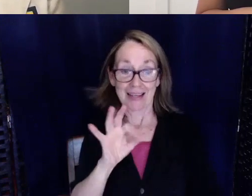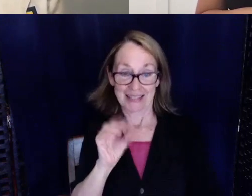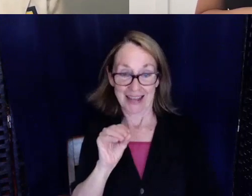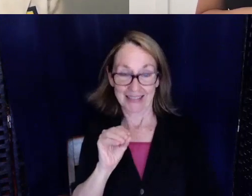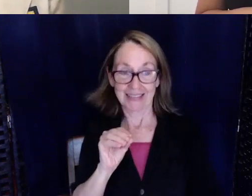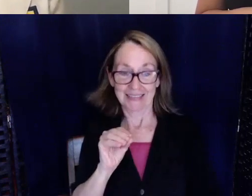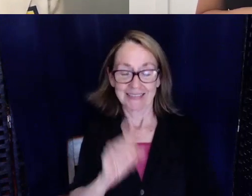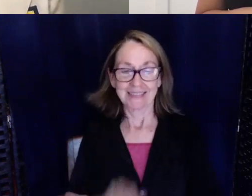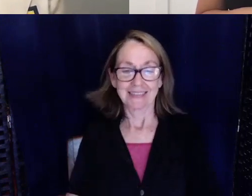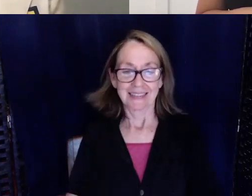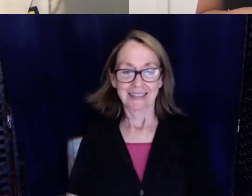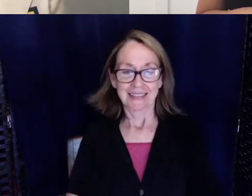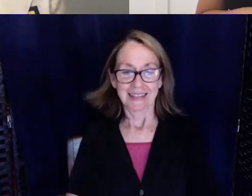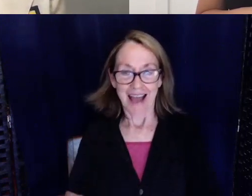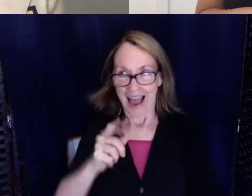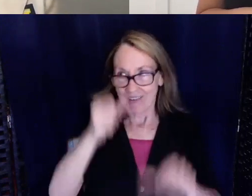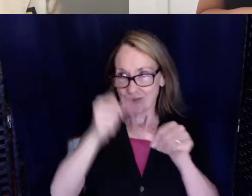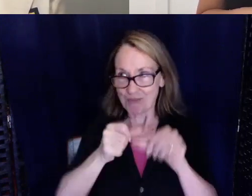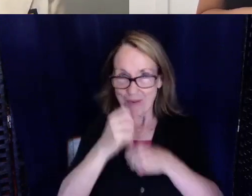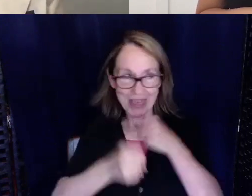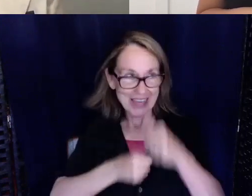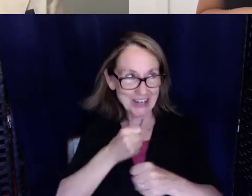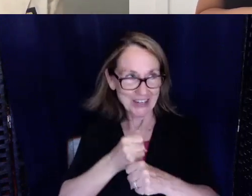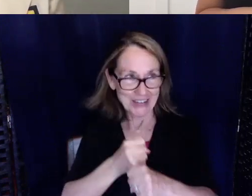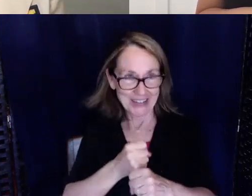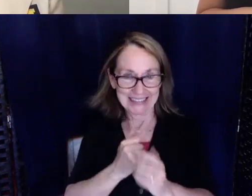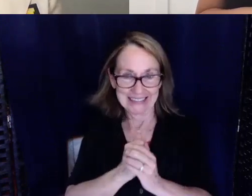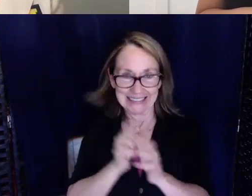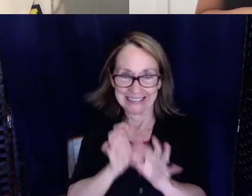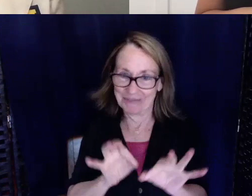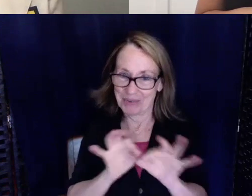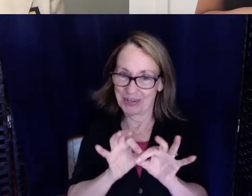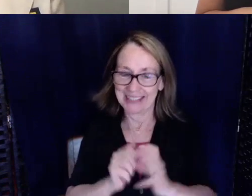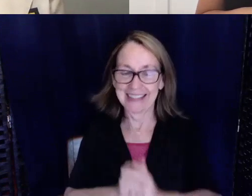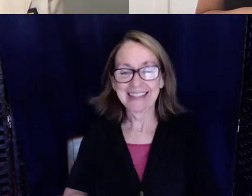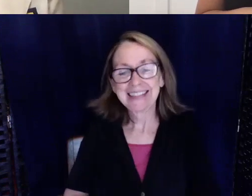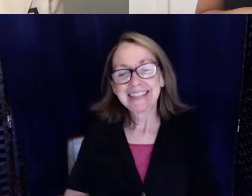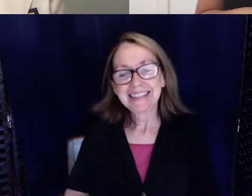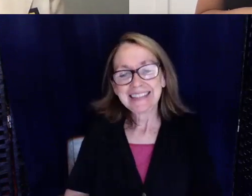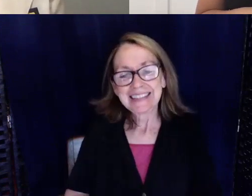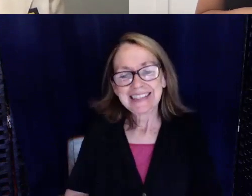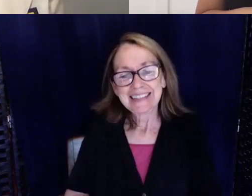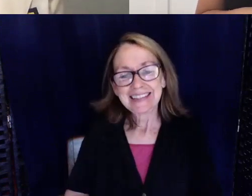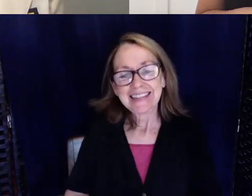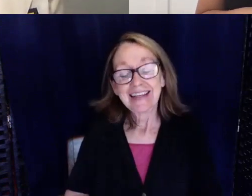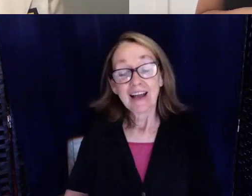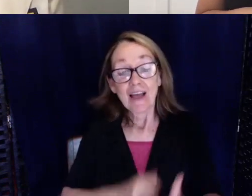I had to remember the year. And then they passed it on to me.